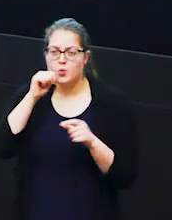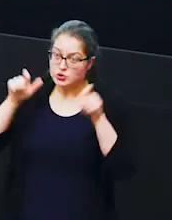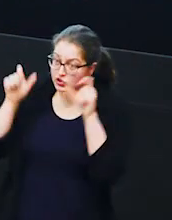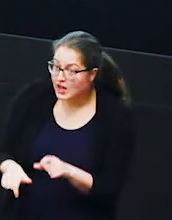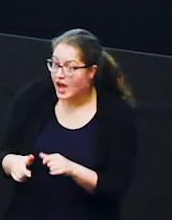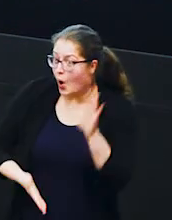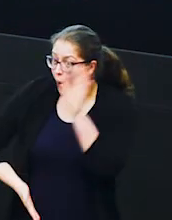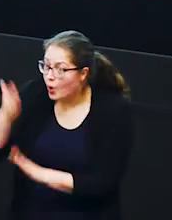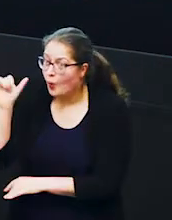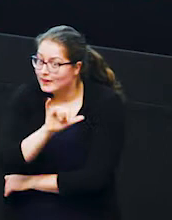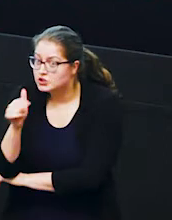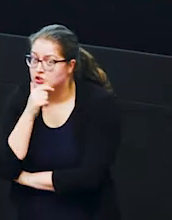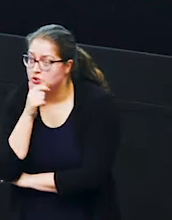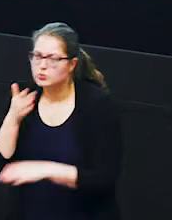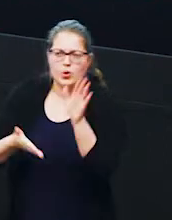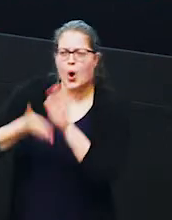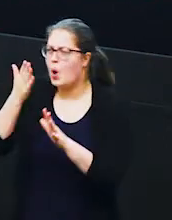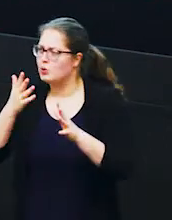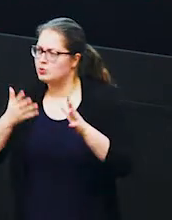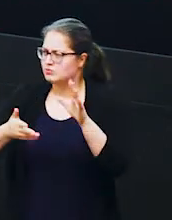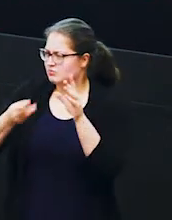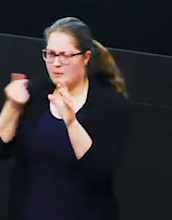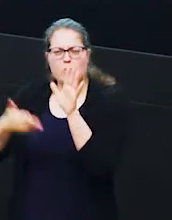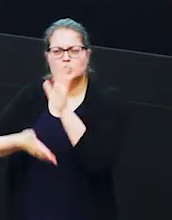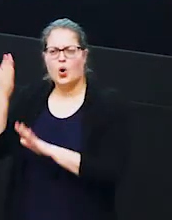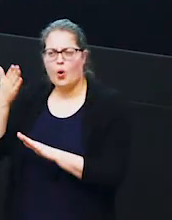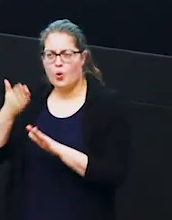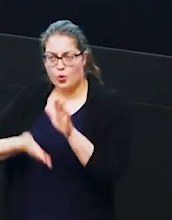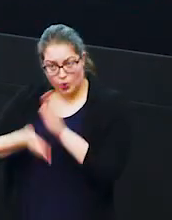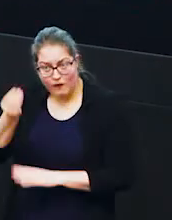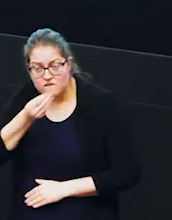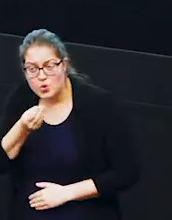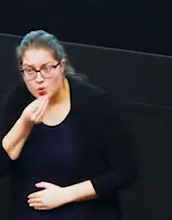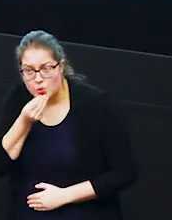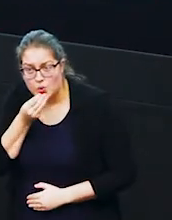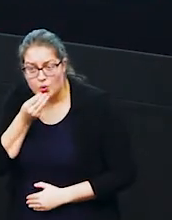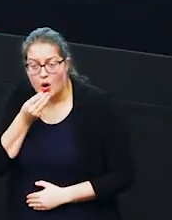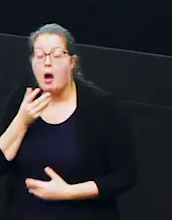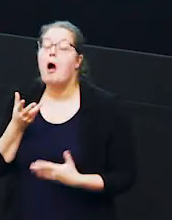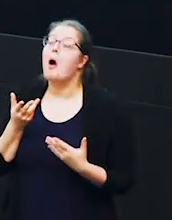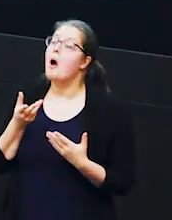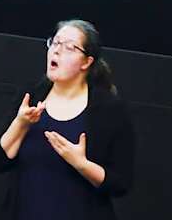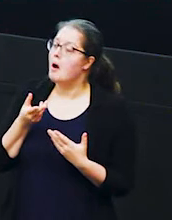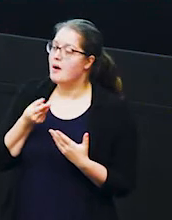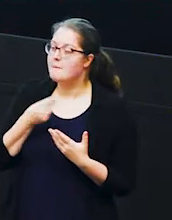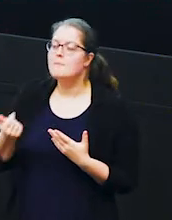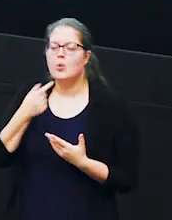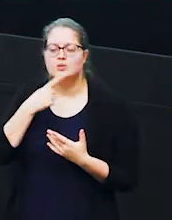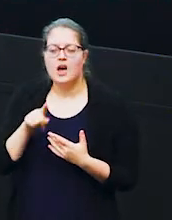or should he go go go and eat the food okay i think most people are staying saying go and eat